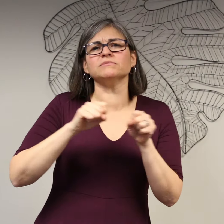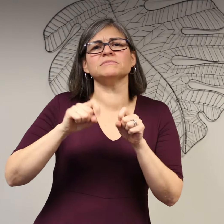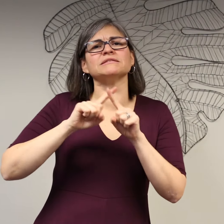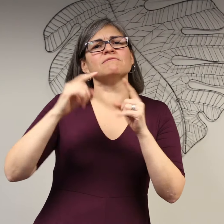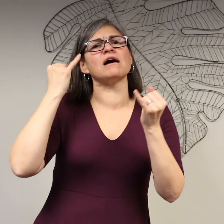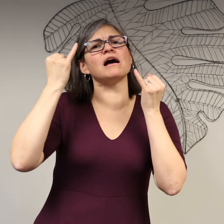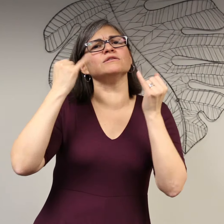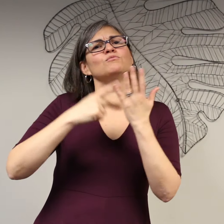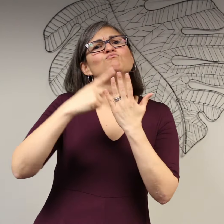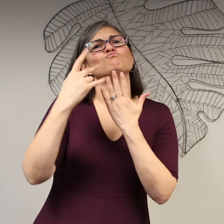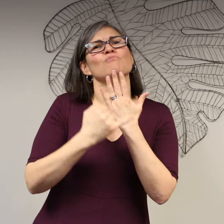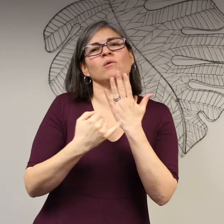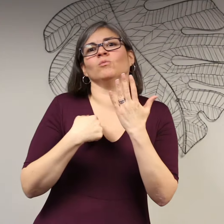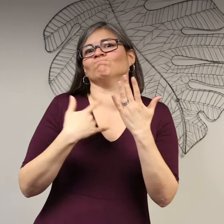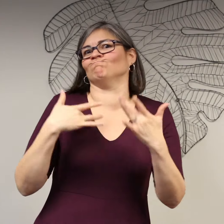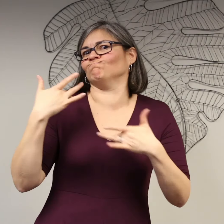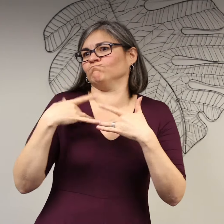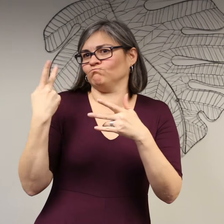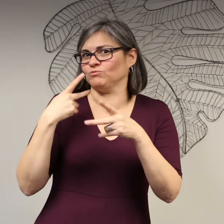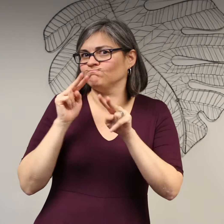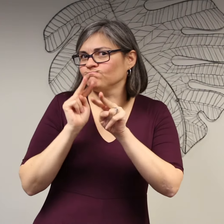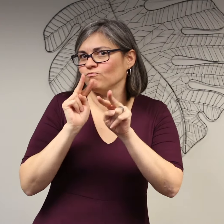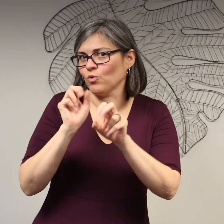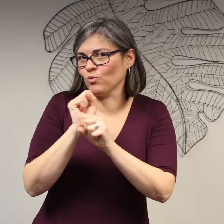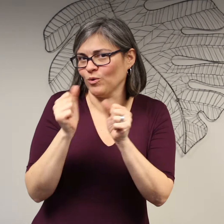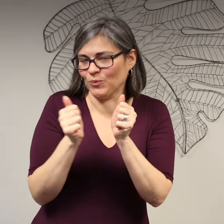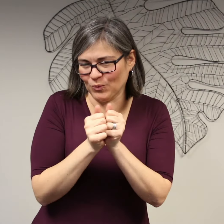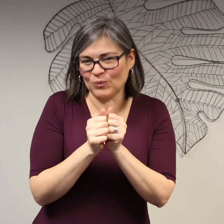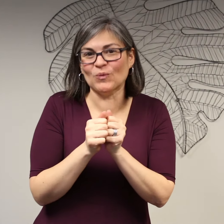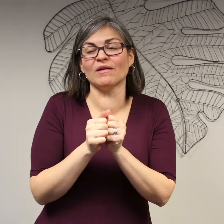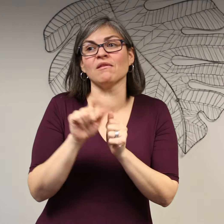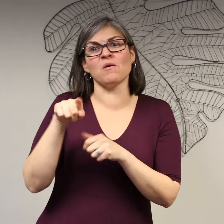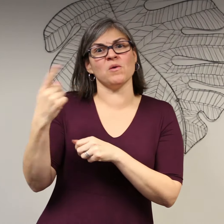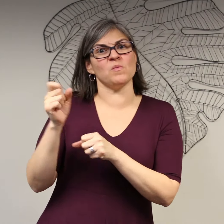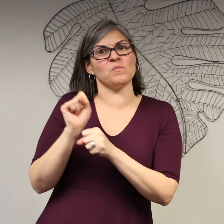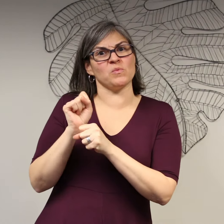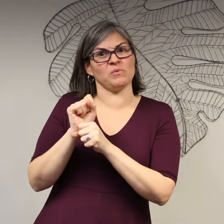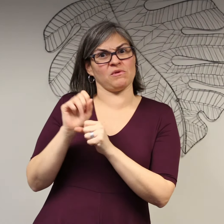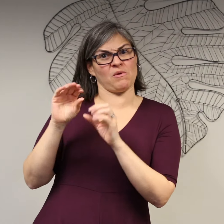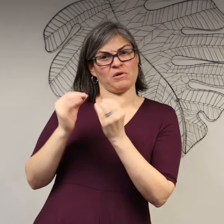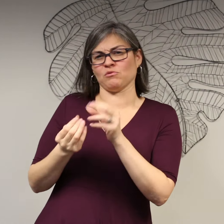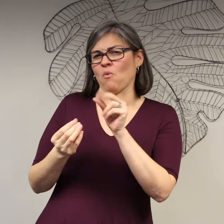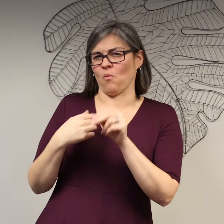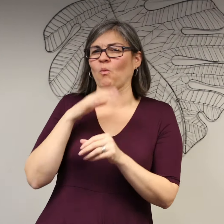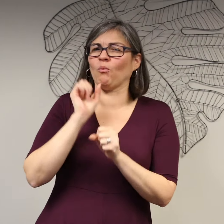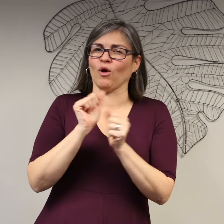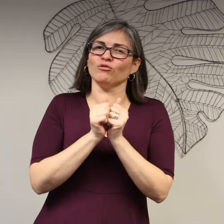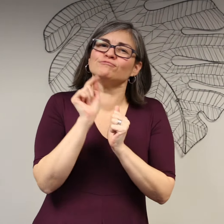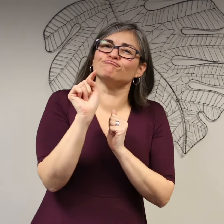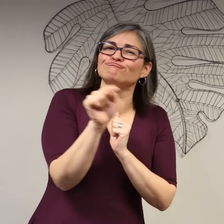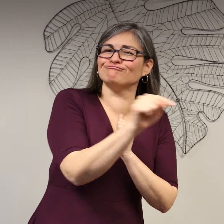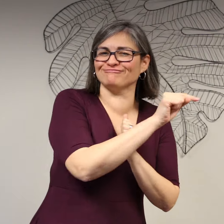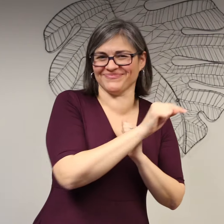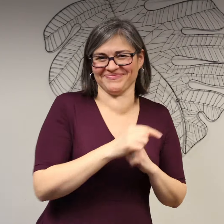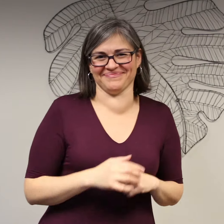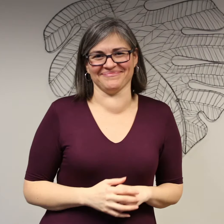possible ideas to do together. We're both very excited to get started. These ideas will include other organizations as well.